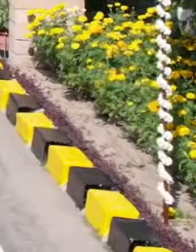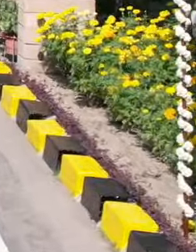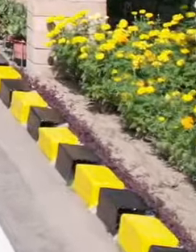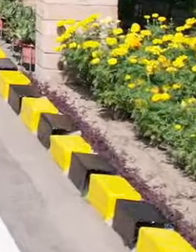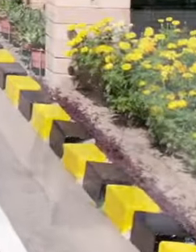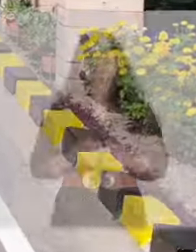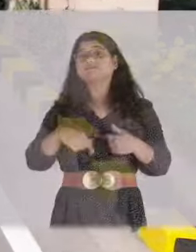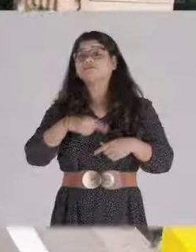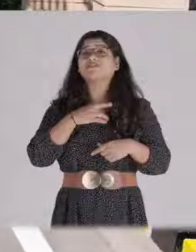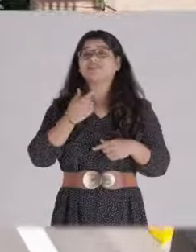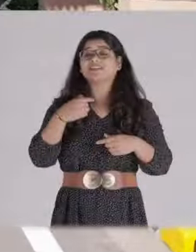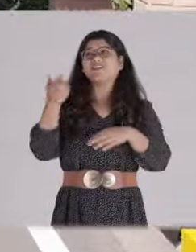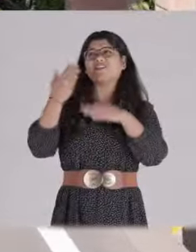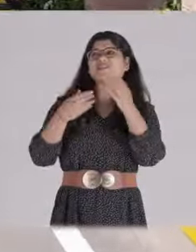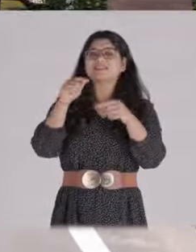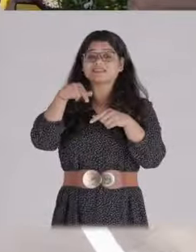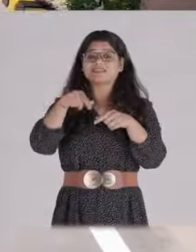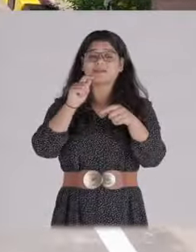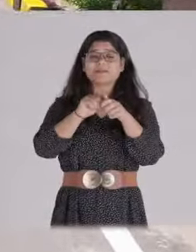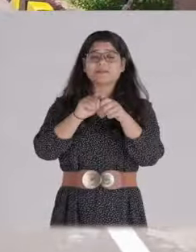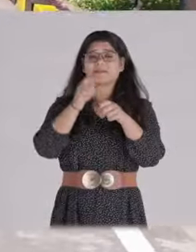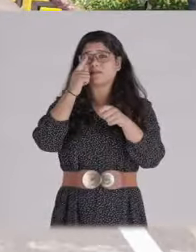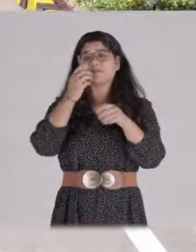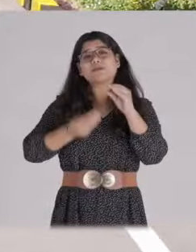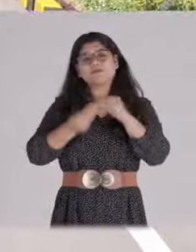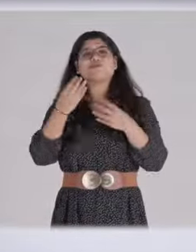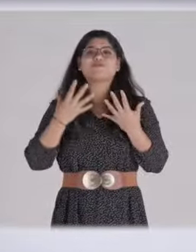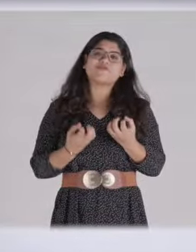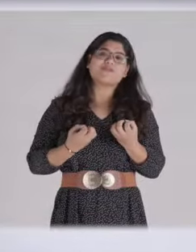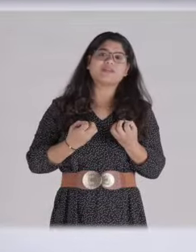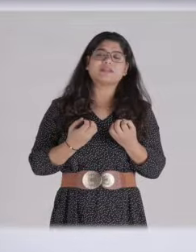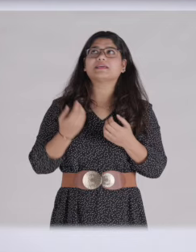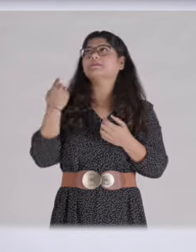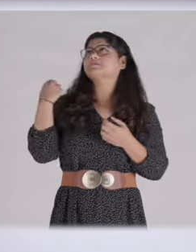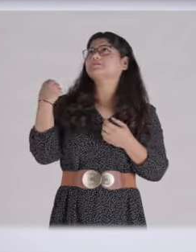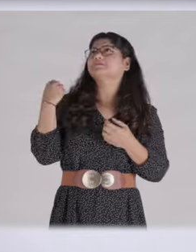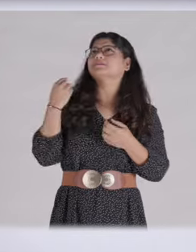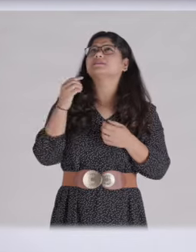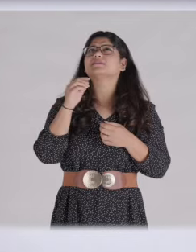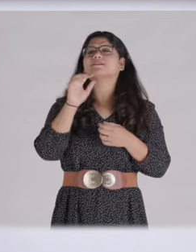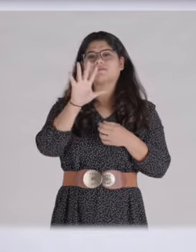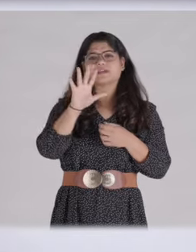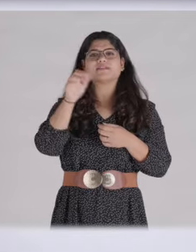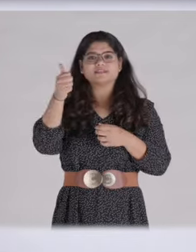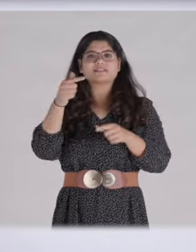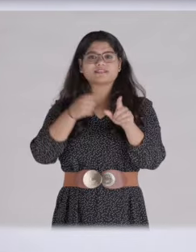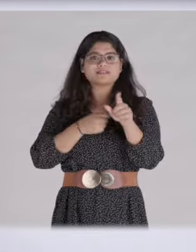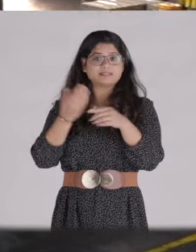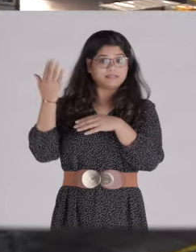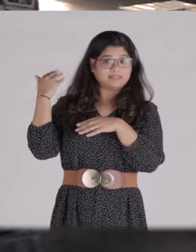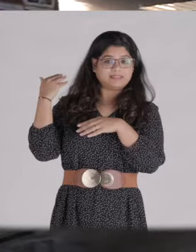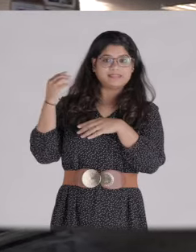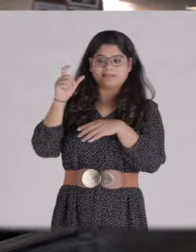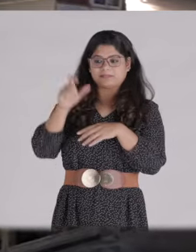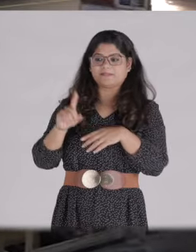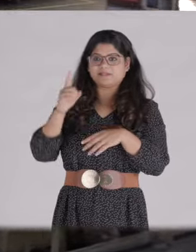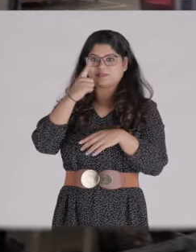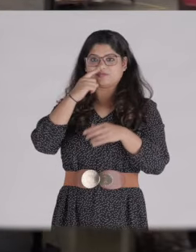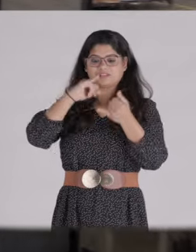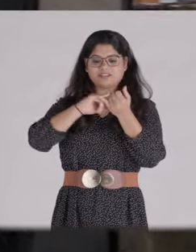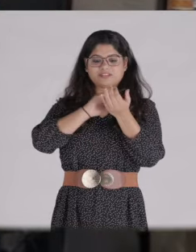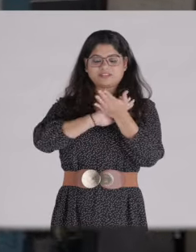[Amrit Verma speaks] In the early days when we were just 2 girls here we used to wish that we could have many more girls working here.